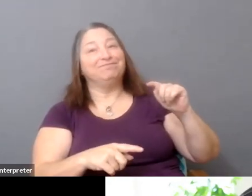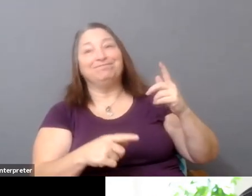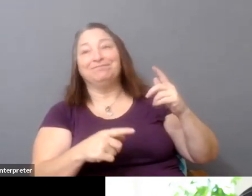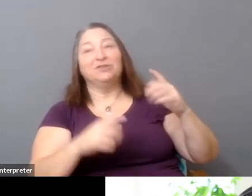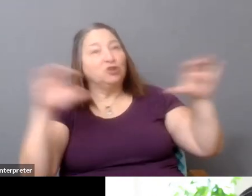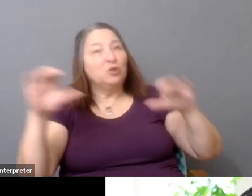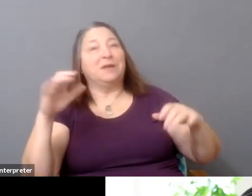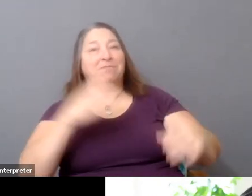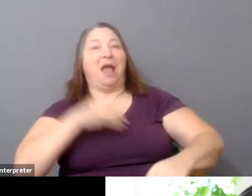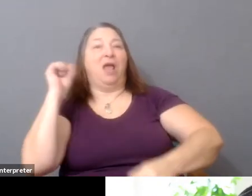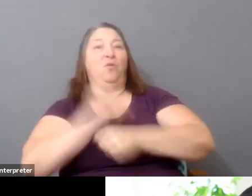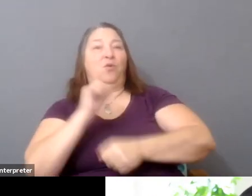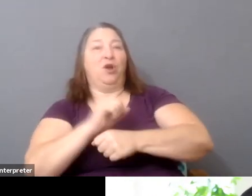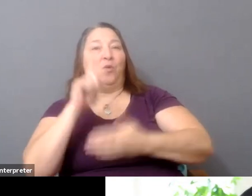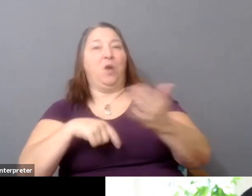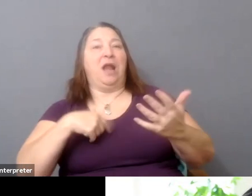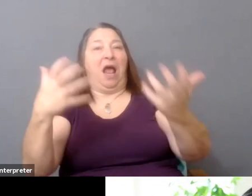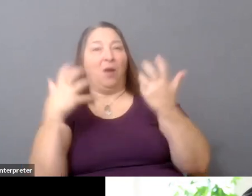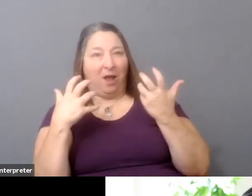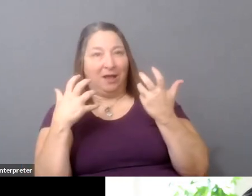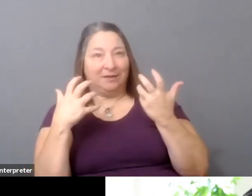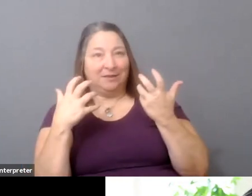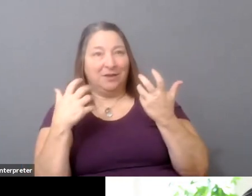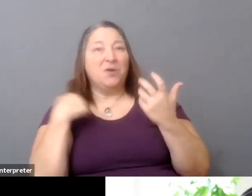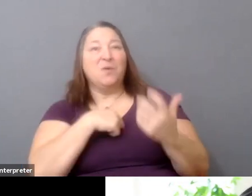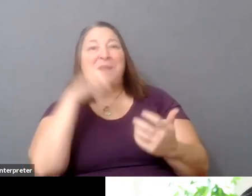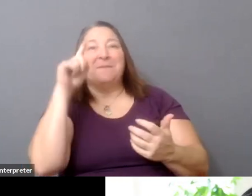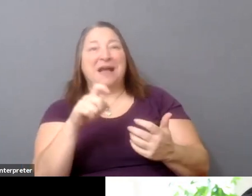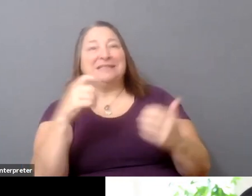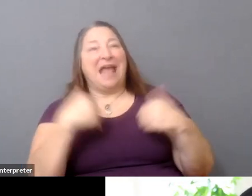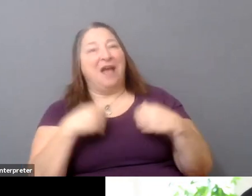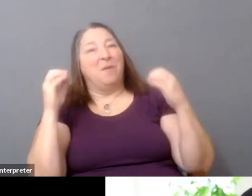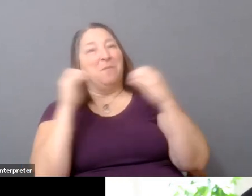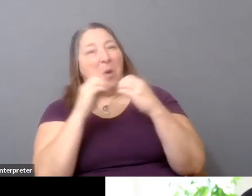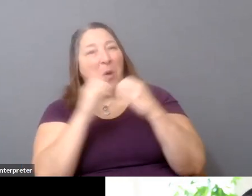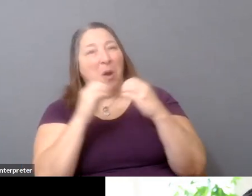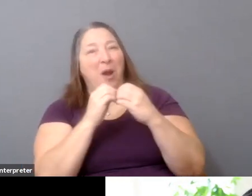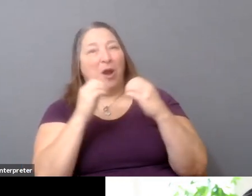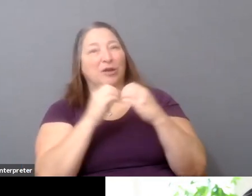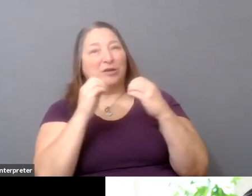There's got to be a bit more of a pragmatism and an understanding that the first thing they might need